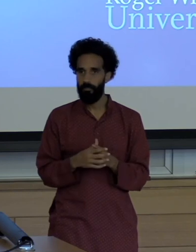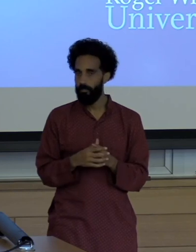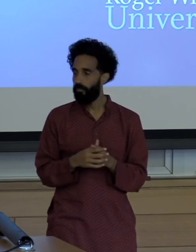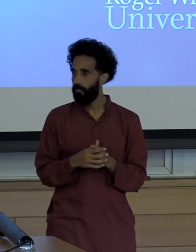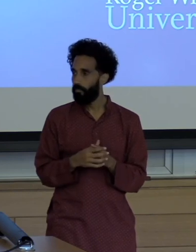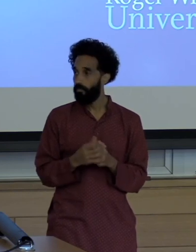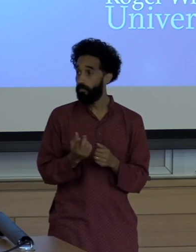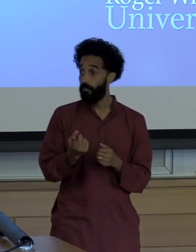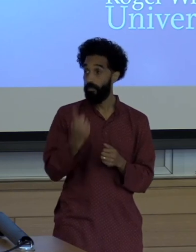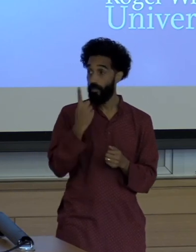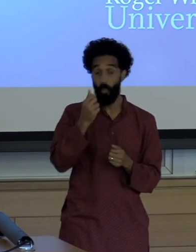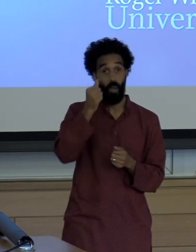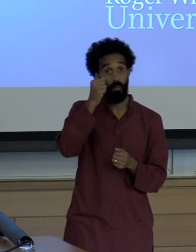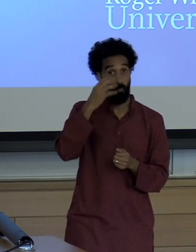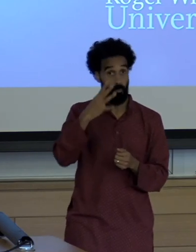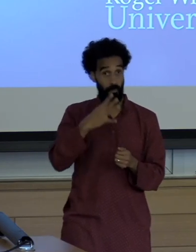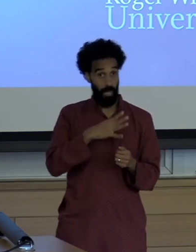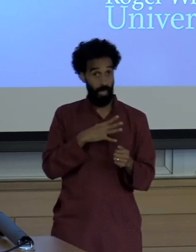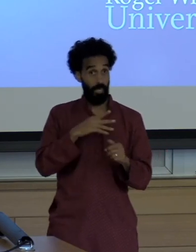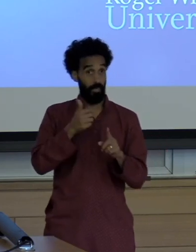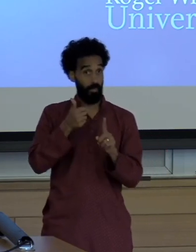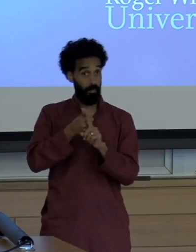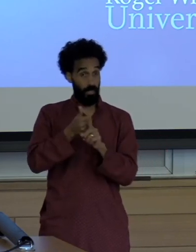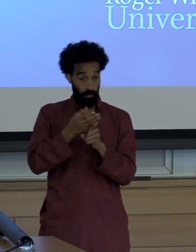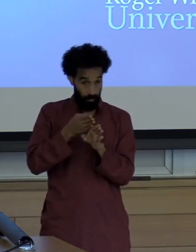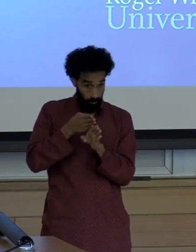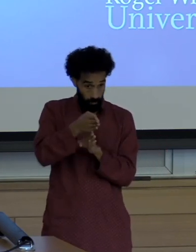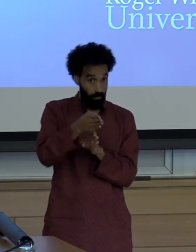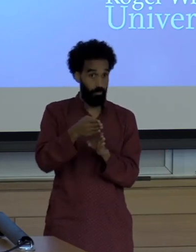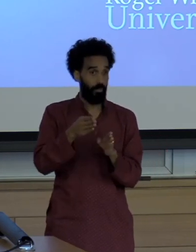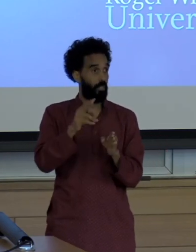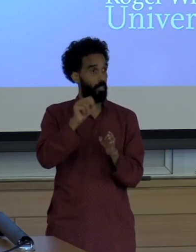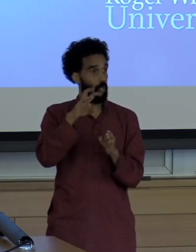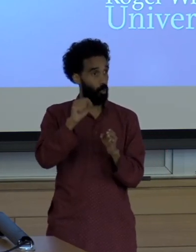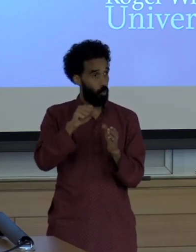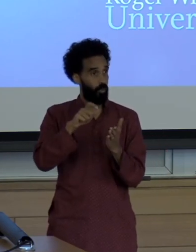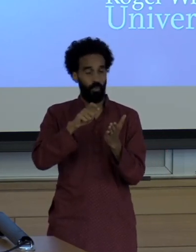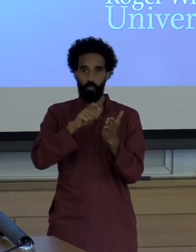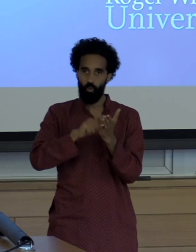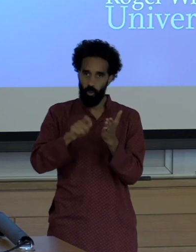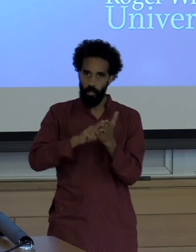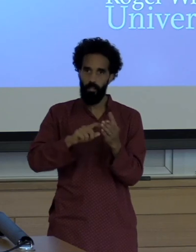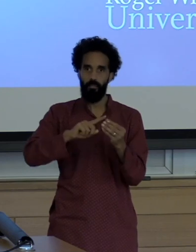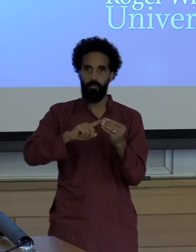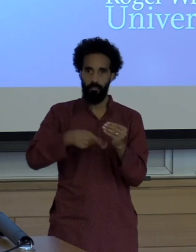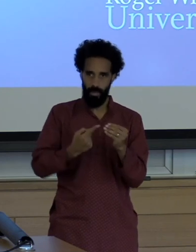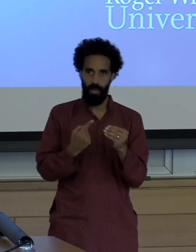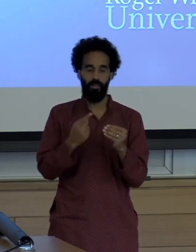Several of his friends have been killed right who are trying to fight against and speak up again